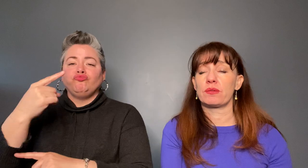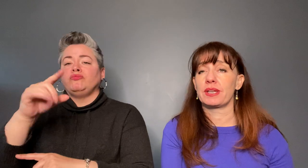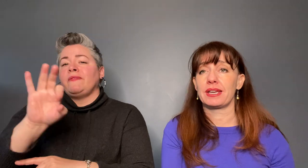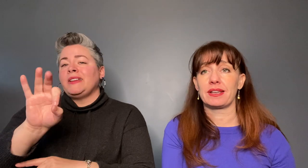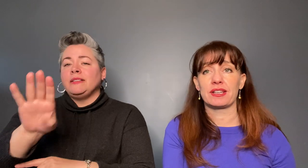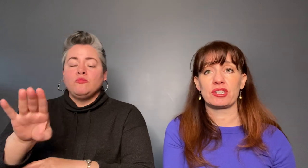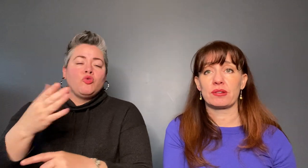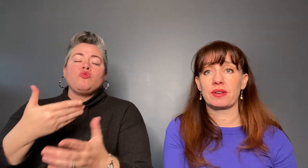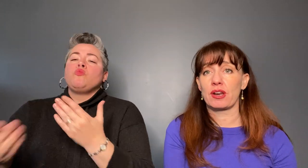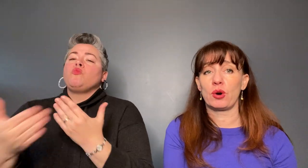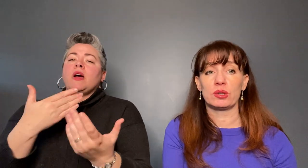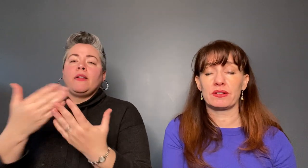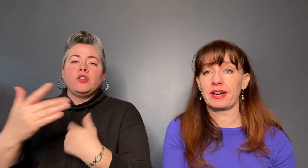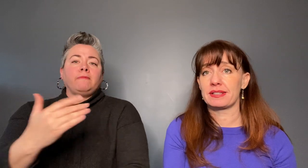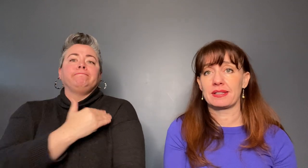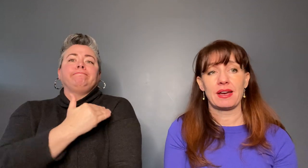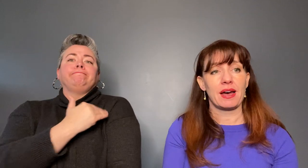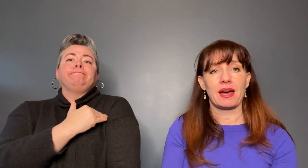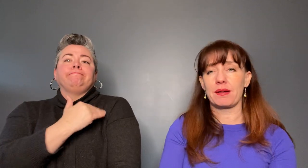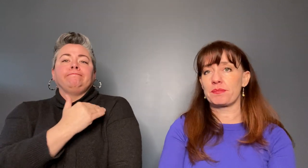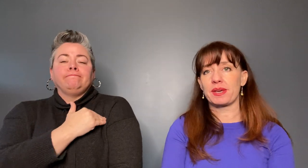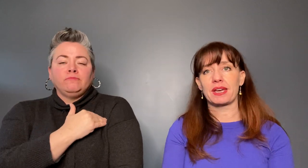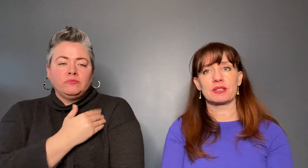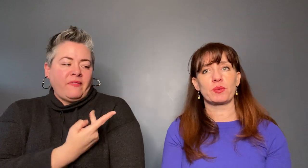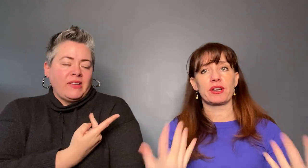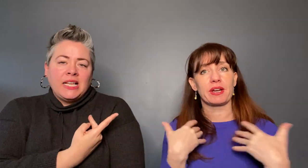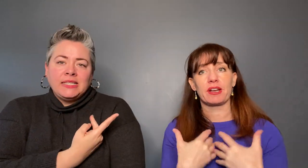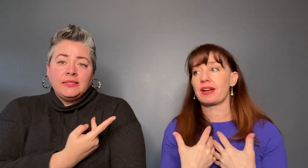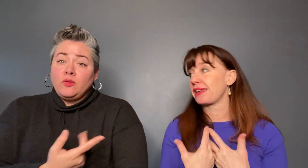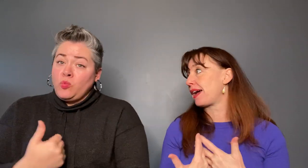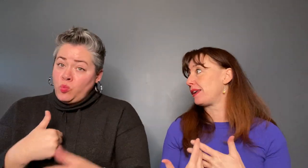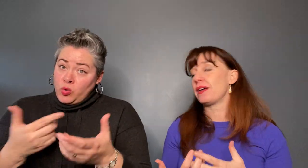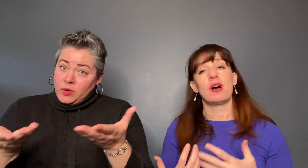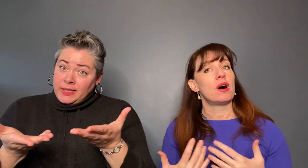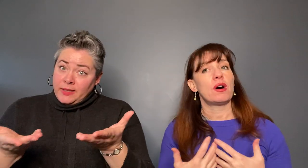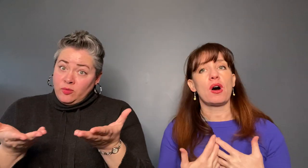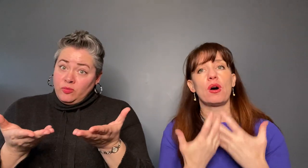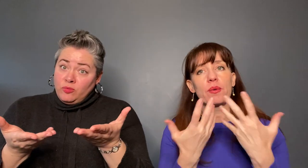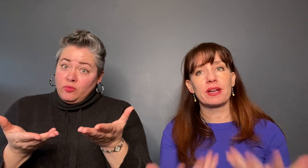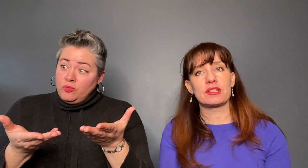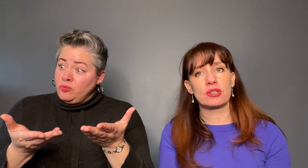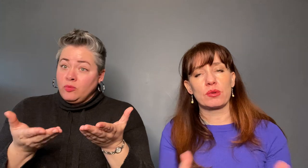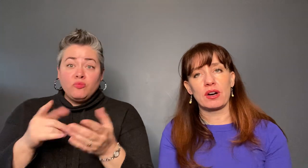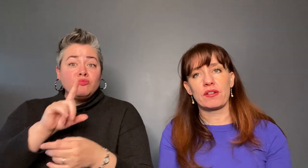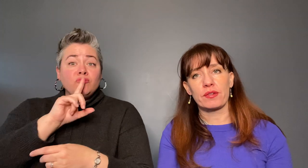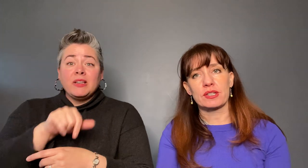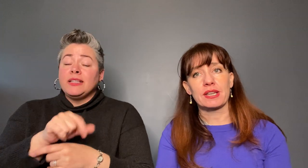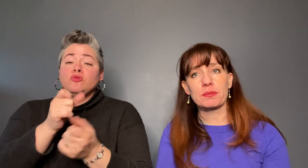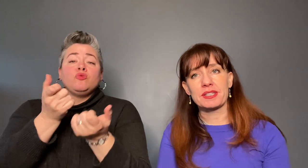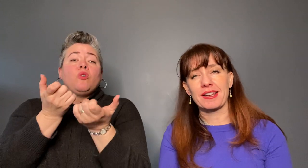need to get a hold of us because we are here always to offer tips and